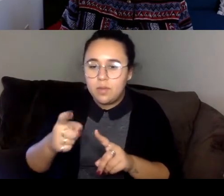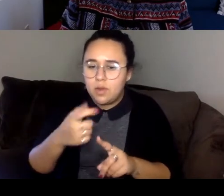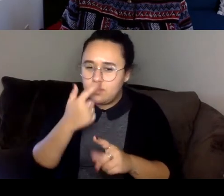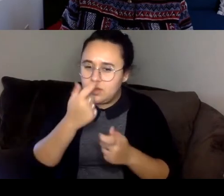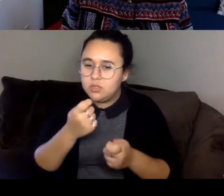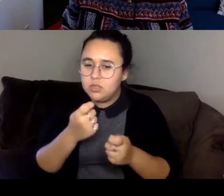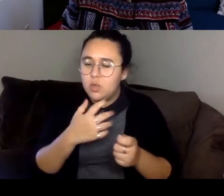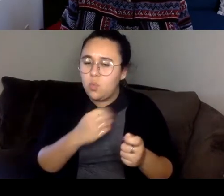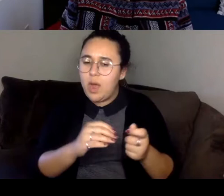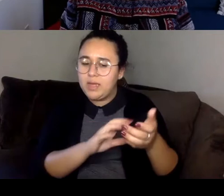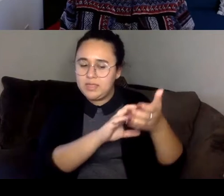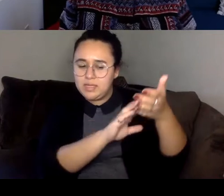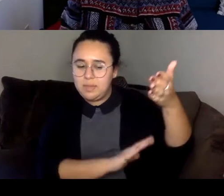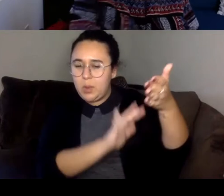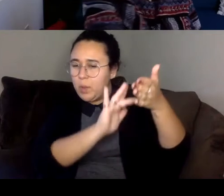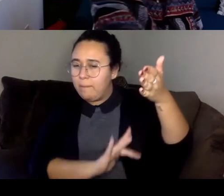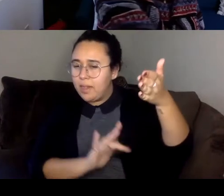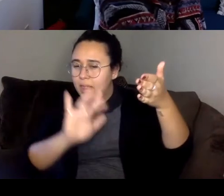page so if you don't have the book.